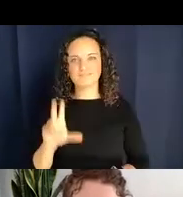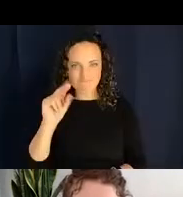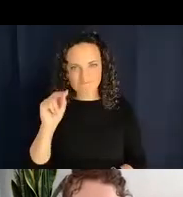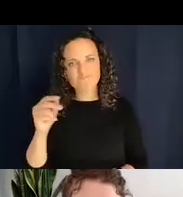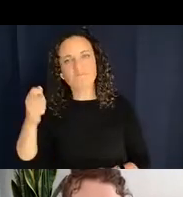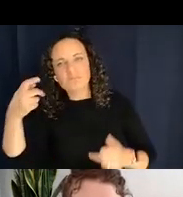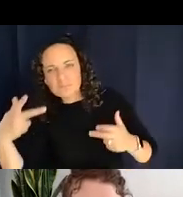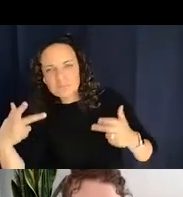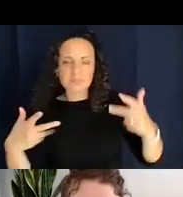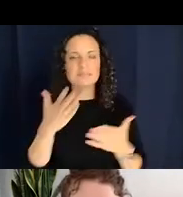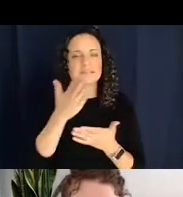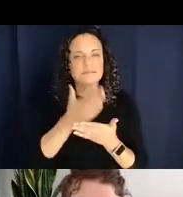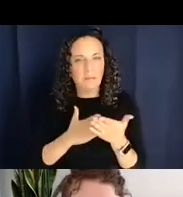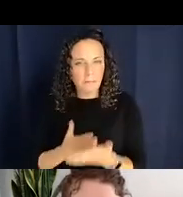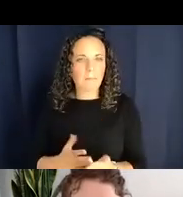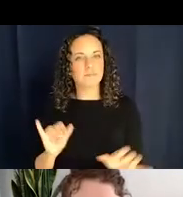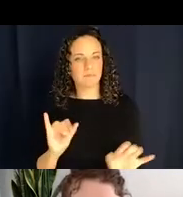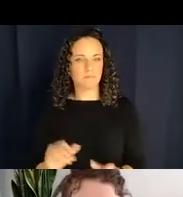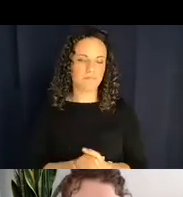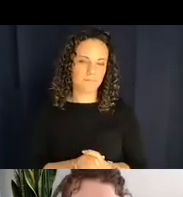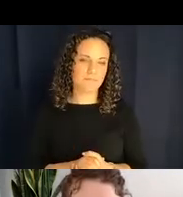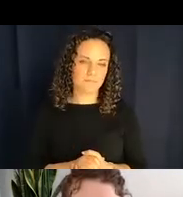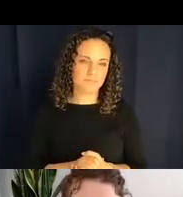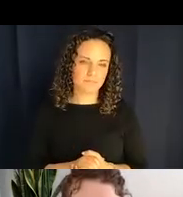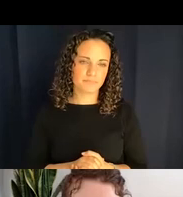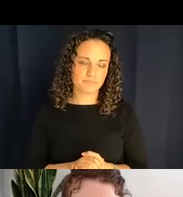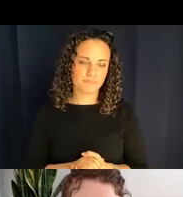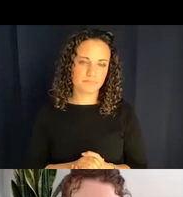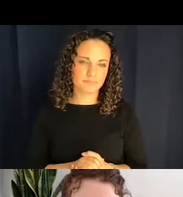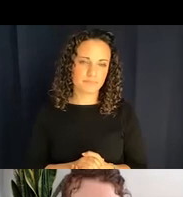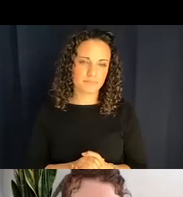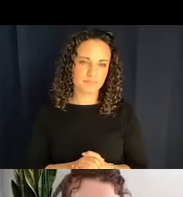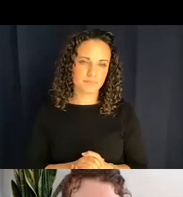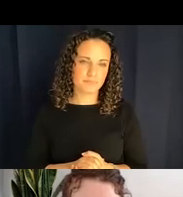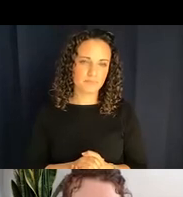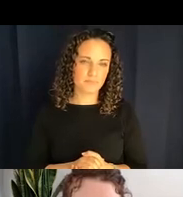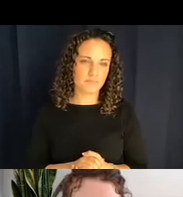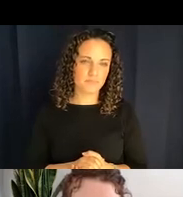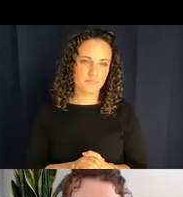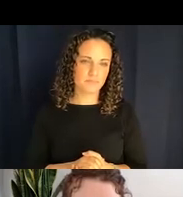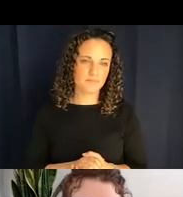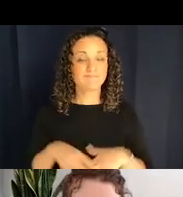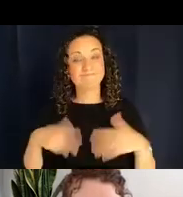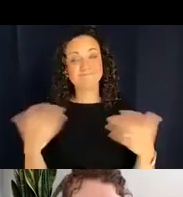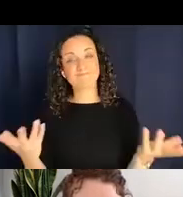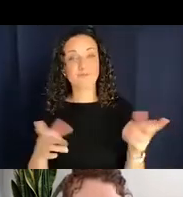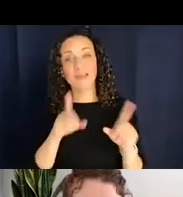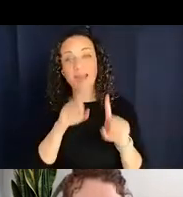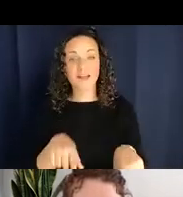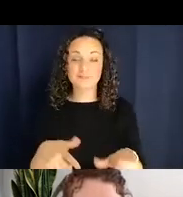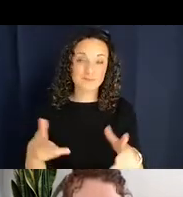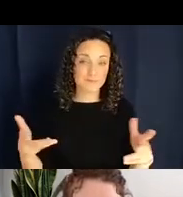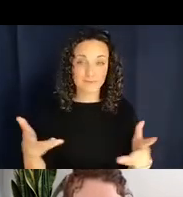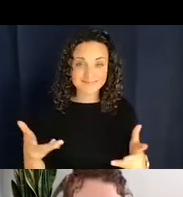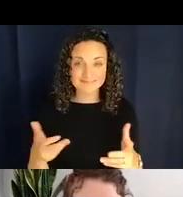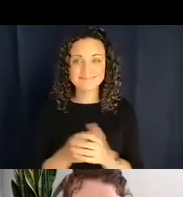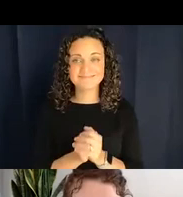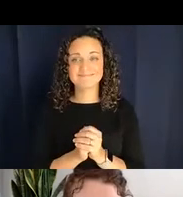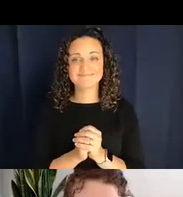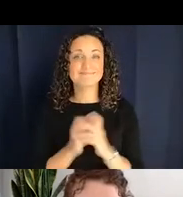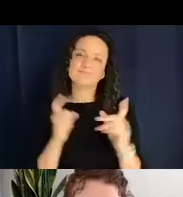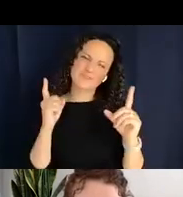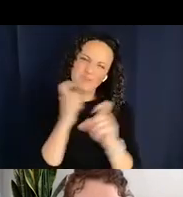in ASL. So to answer that question, the answer is ‘it's complicated’, right, so some